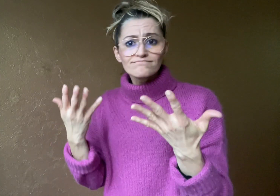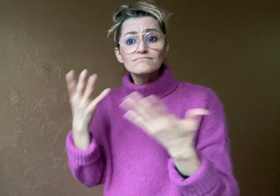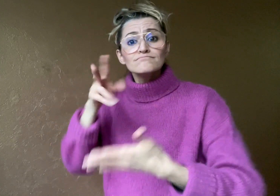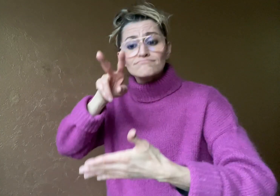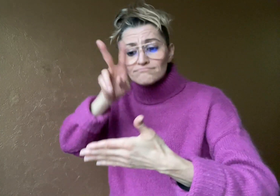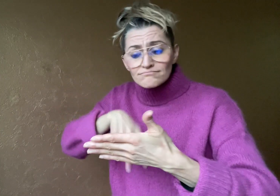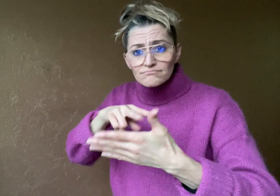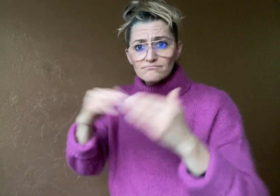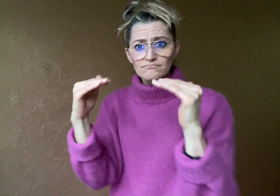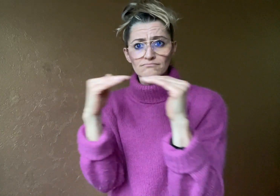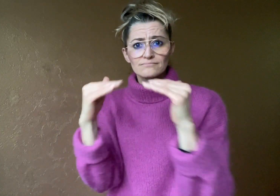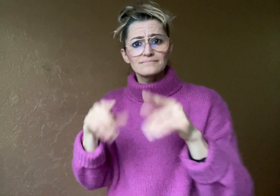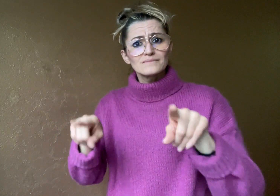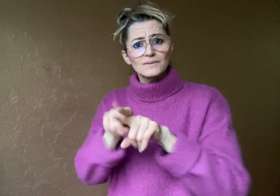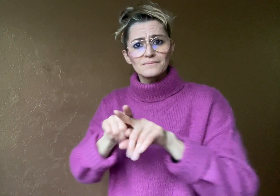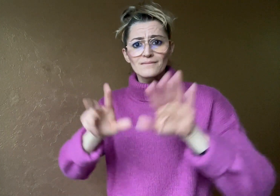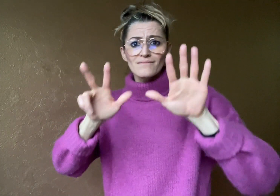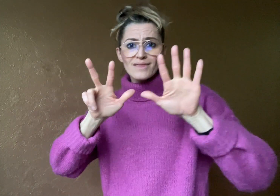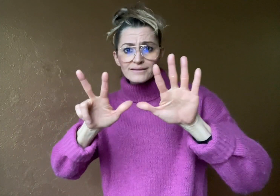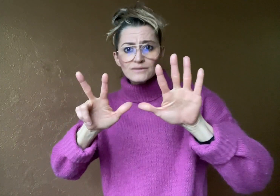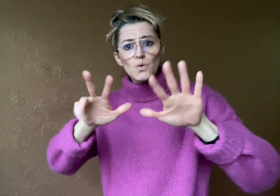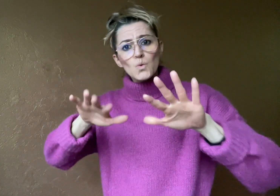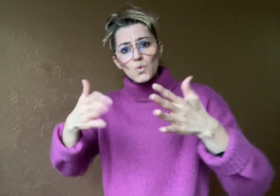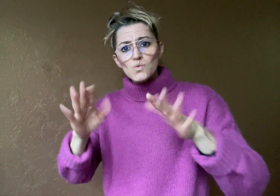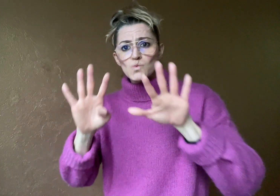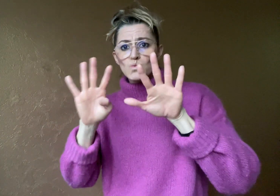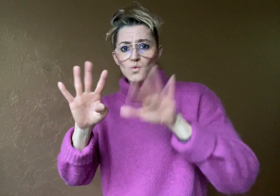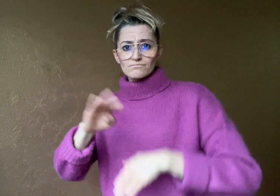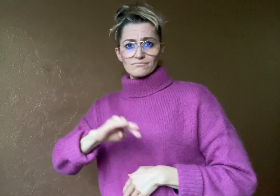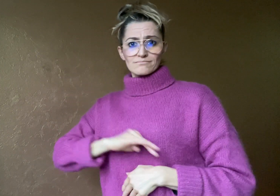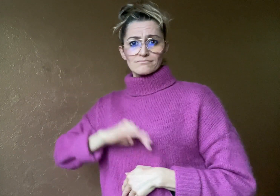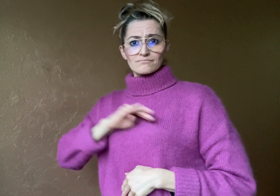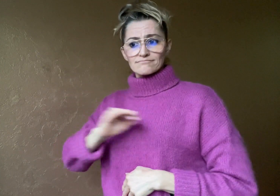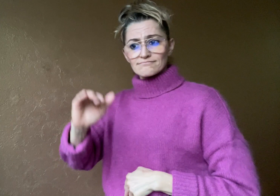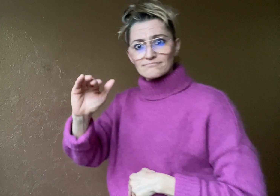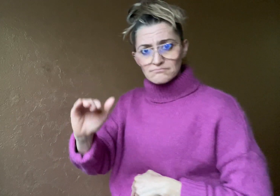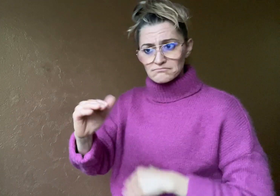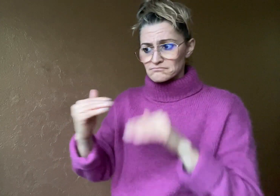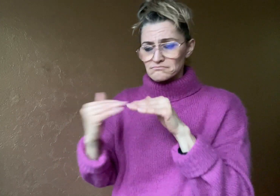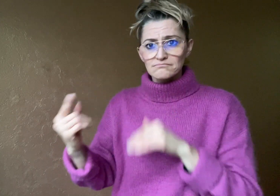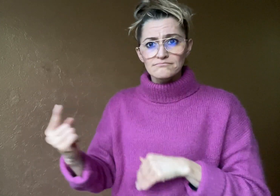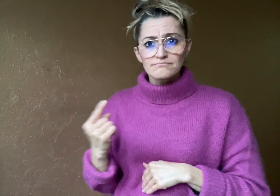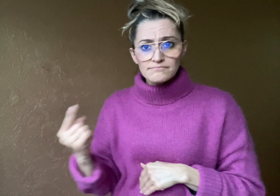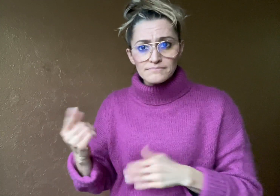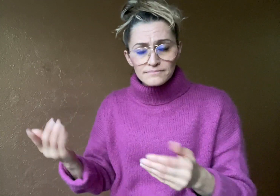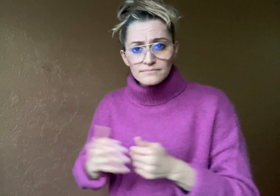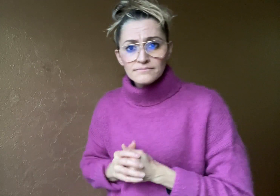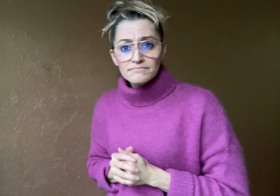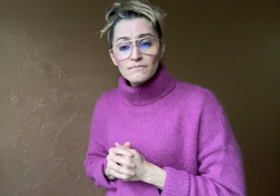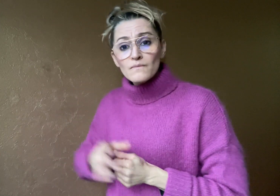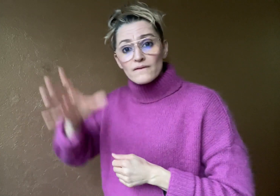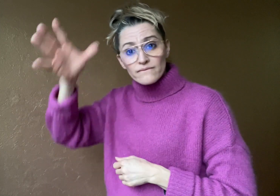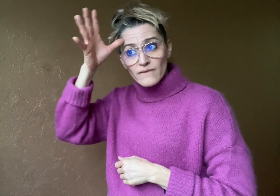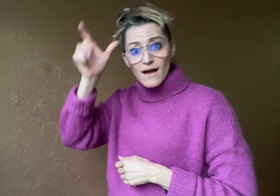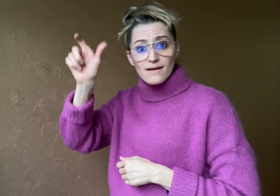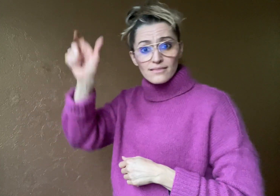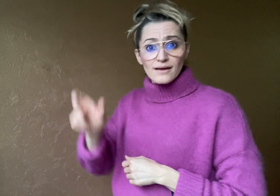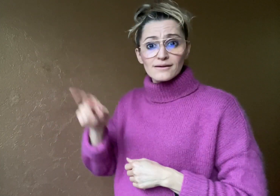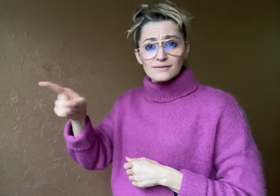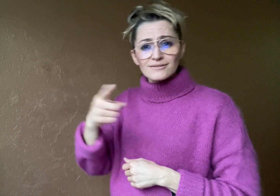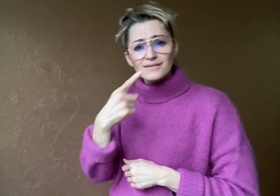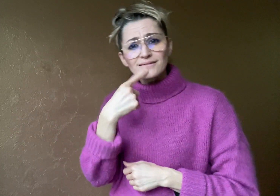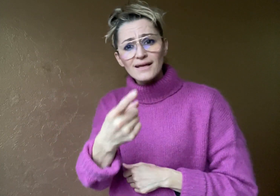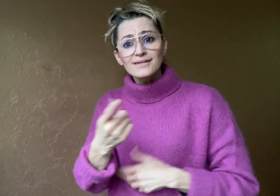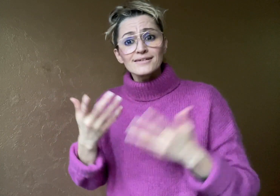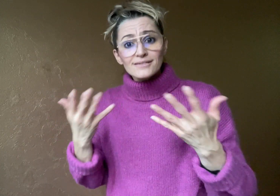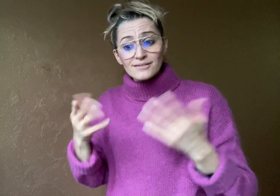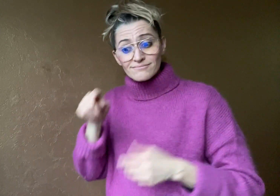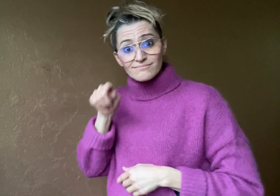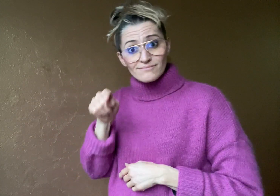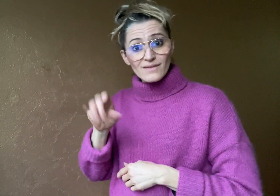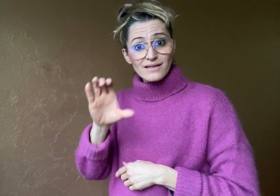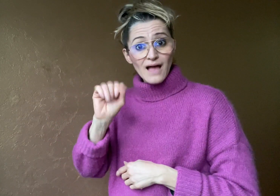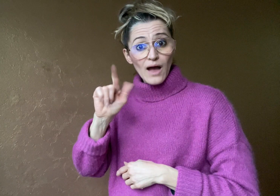school with the average reading ability of an eight or